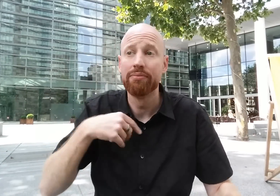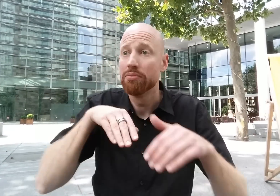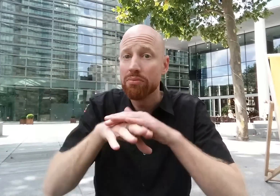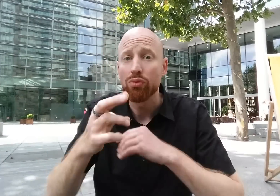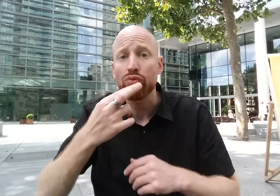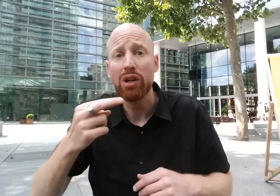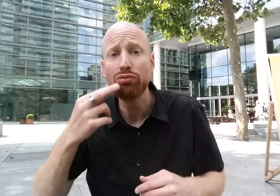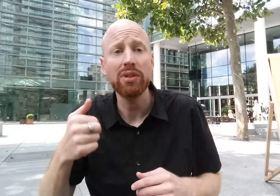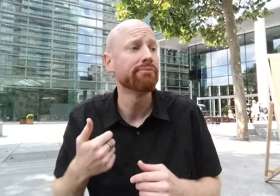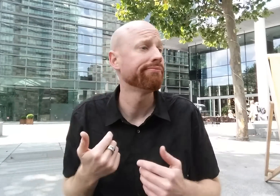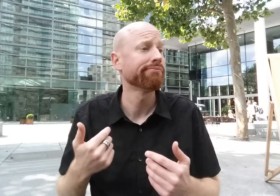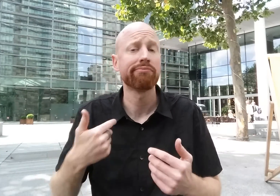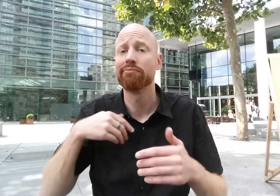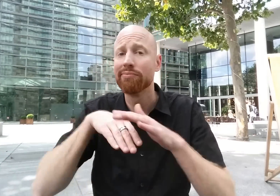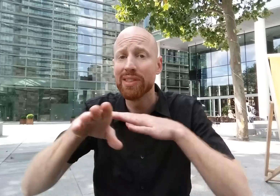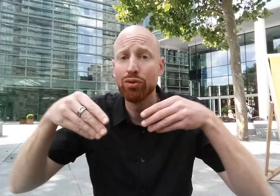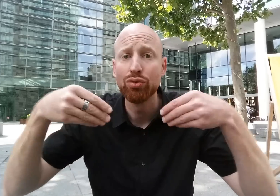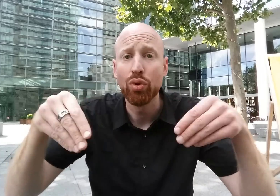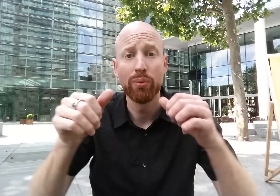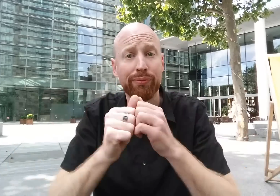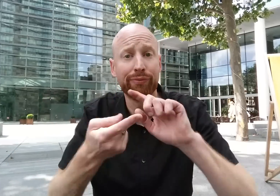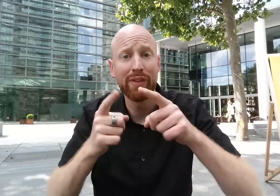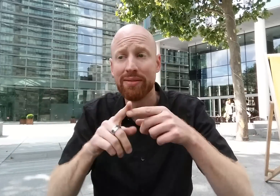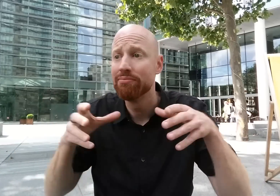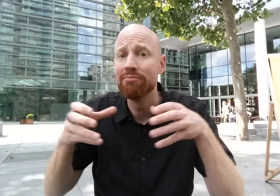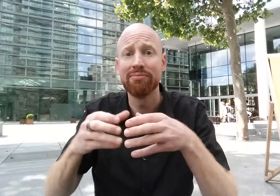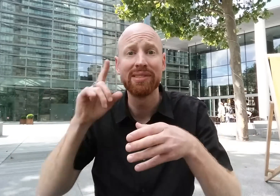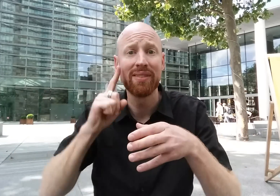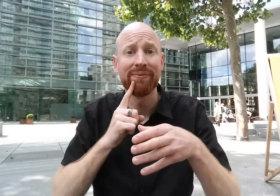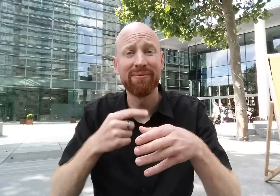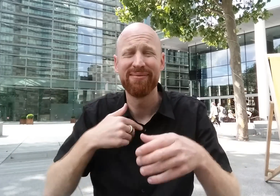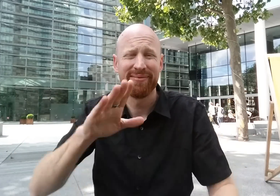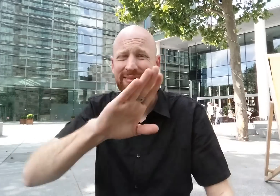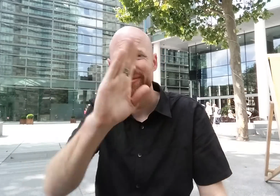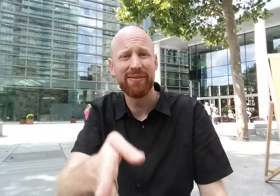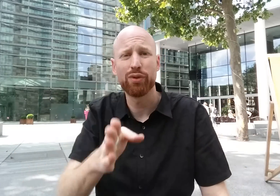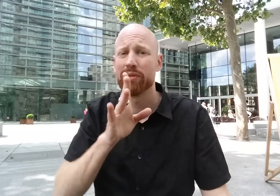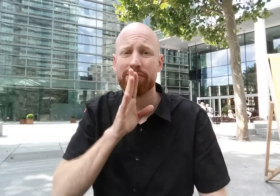why, whenever I'm at a restaurant or a store with Deaf friends, I never communicate